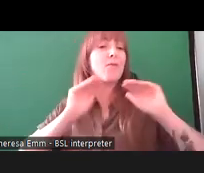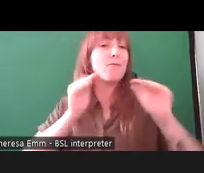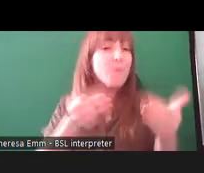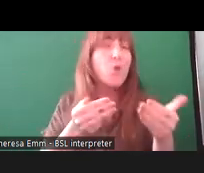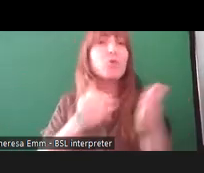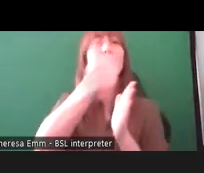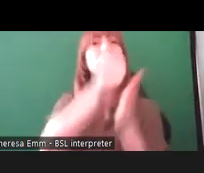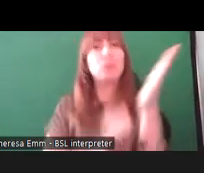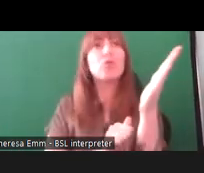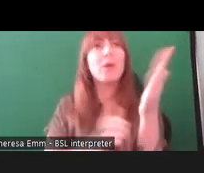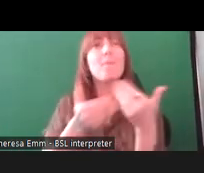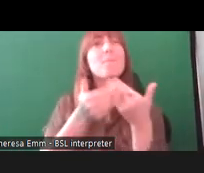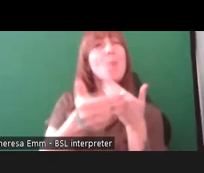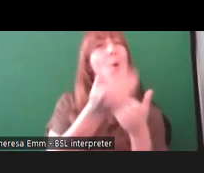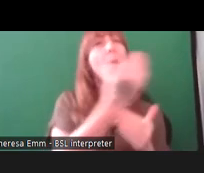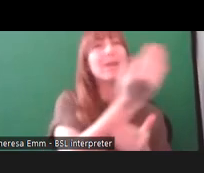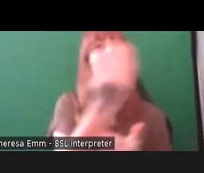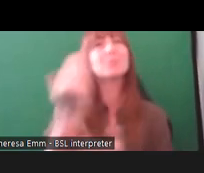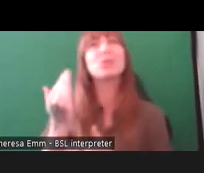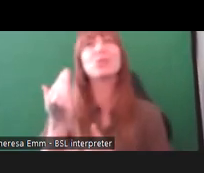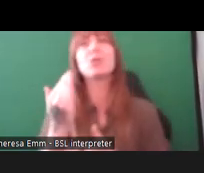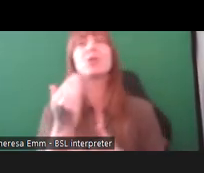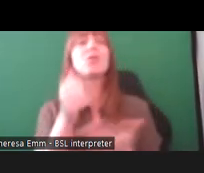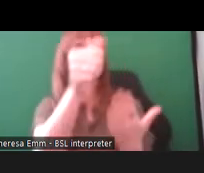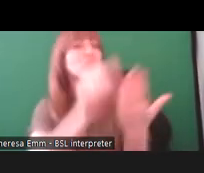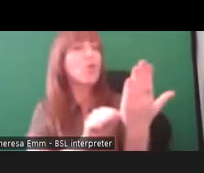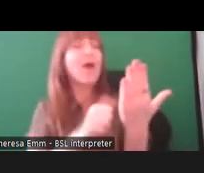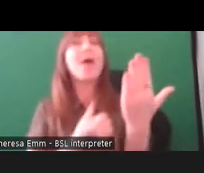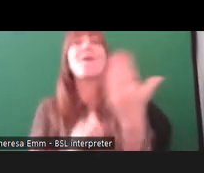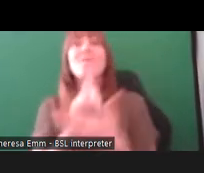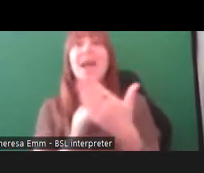as an exhibition. Also, as a program of events because of the kind of gusto and